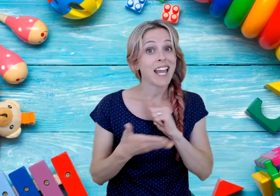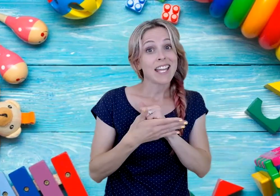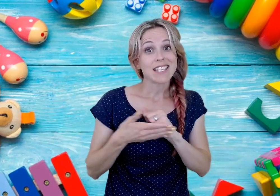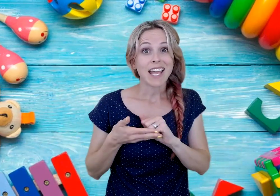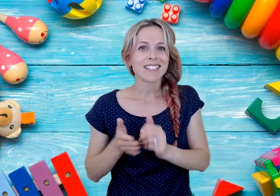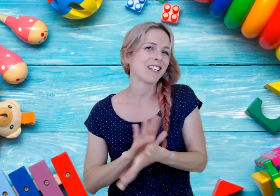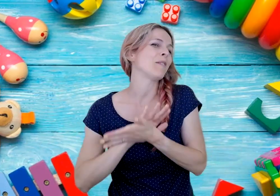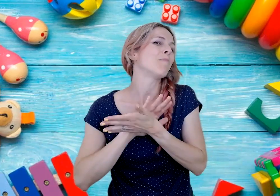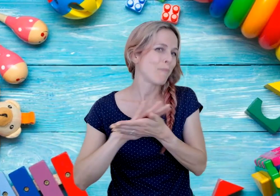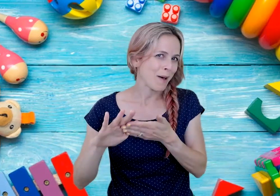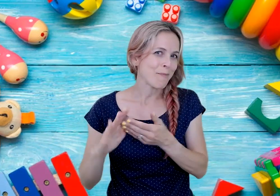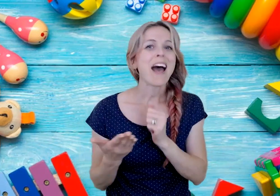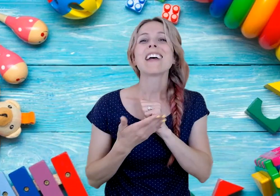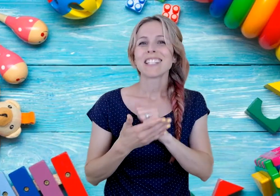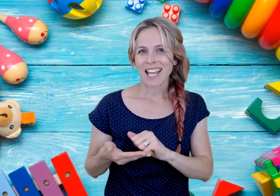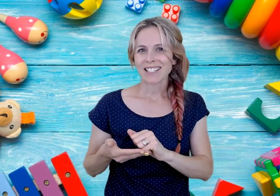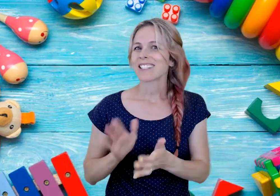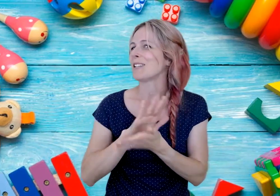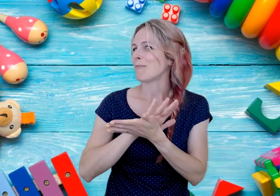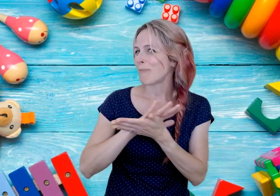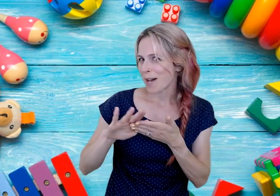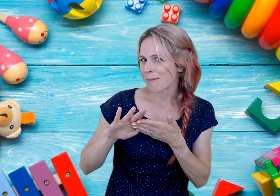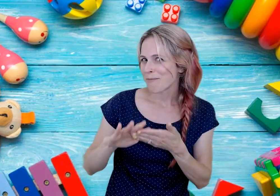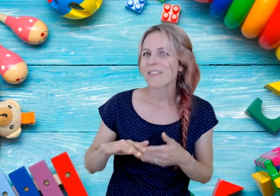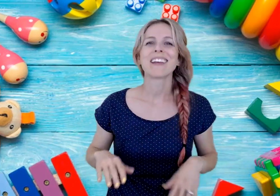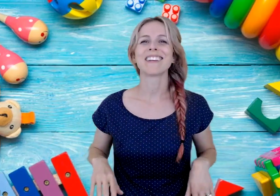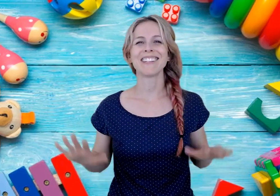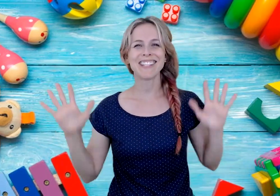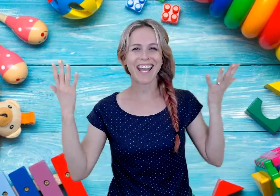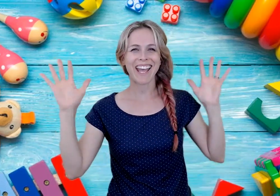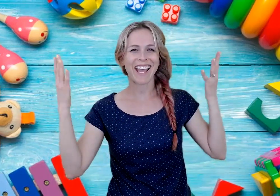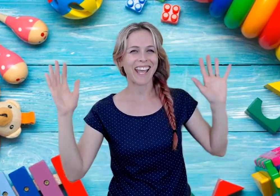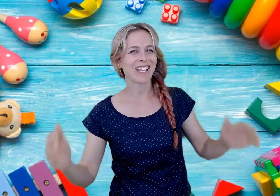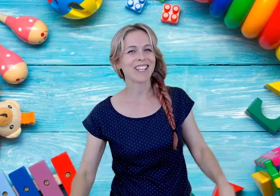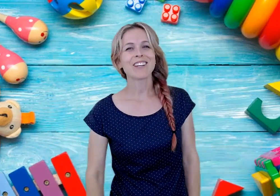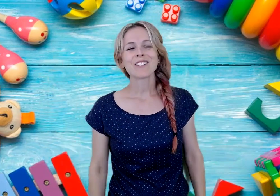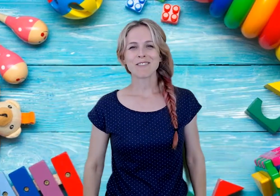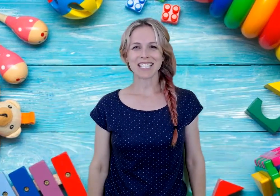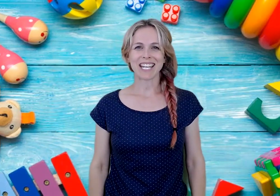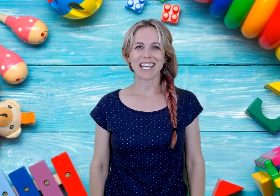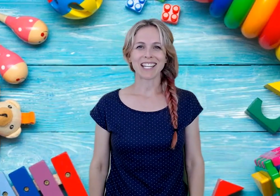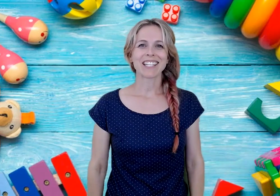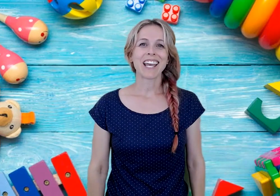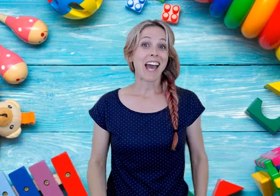stinky Nice clean bum, nice clean bum! YAY! We did it.